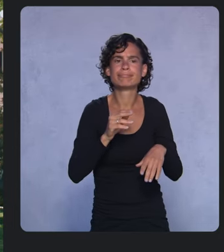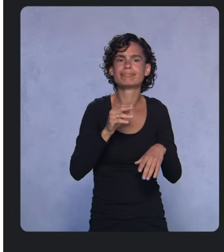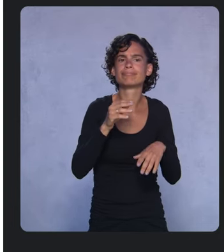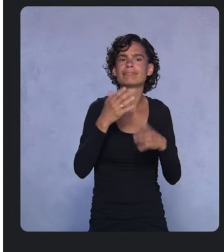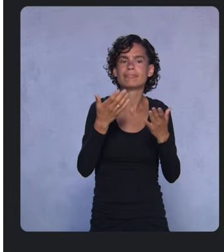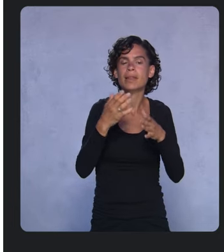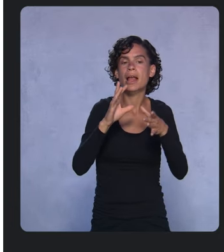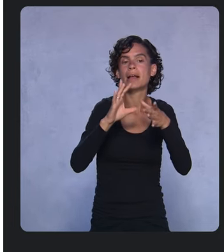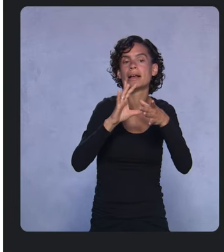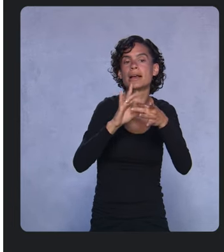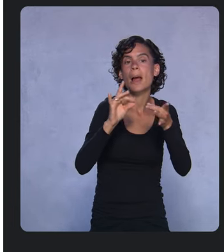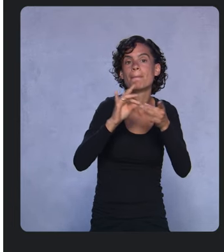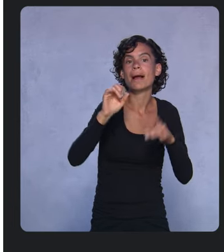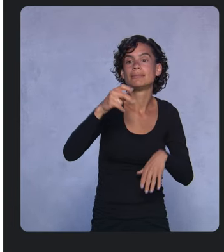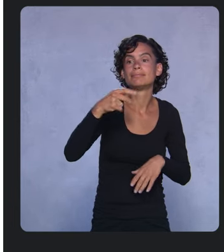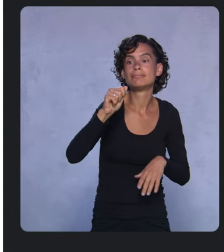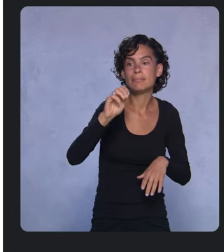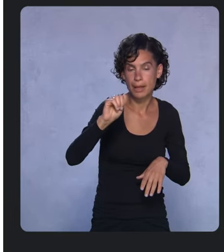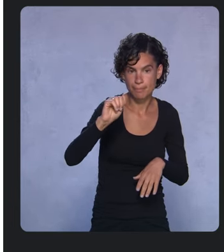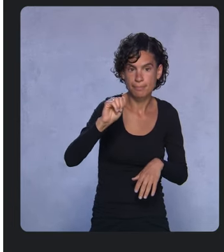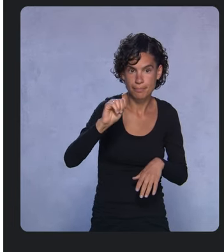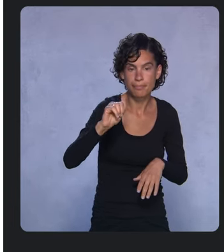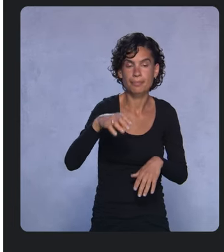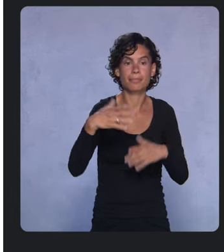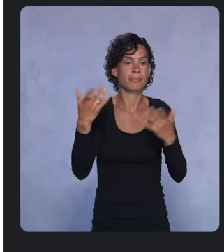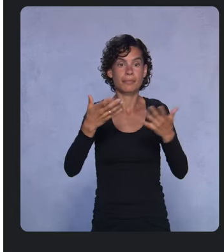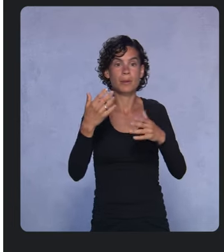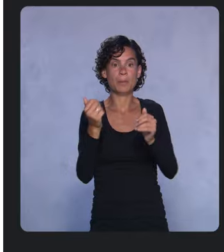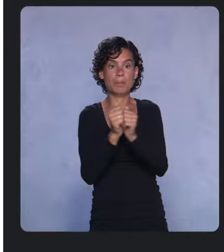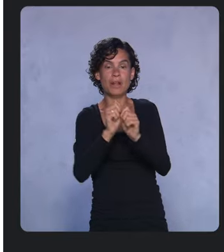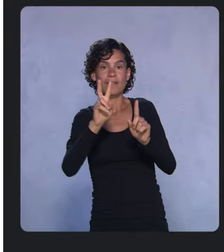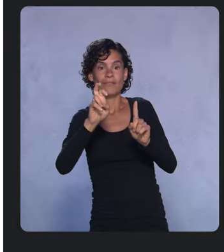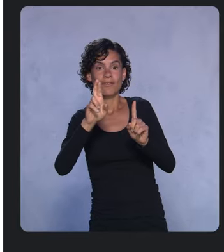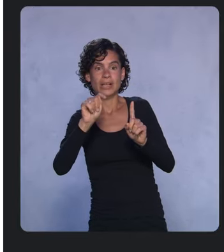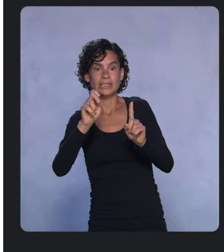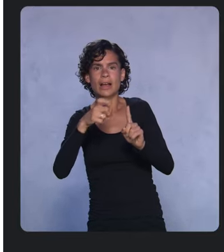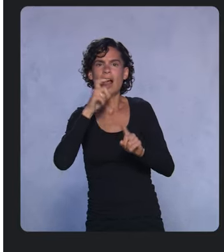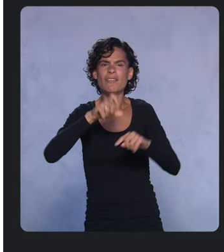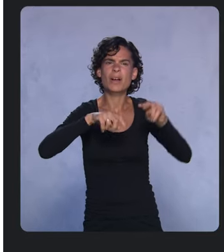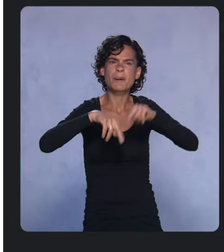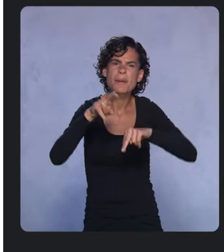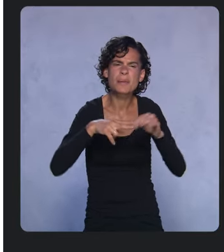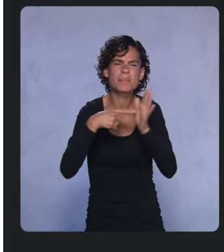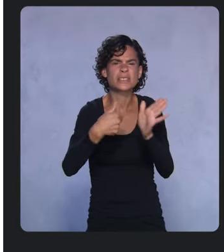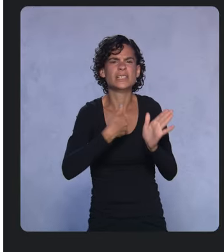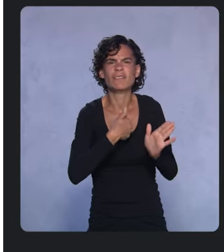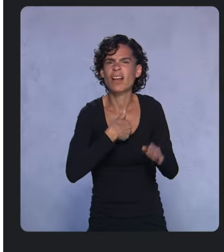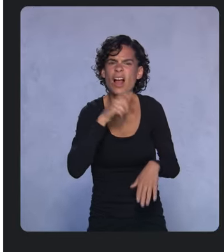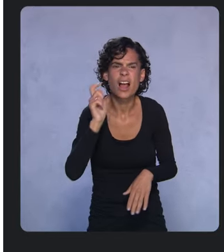First, with Vertex AI, we don’t need to build a model ourselves. AutoML can take care of that for us.